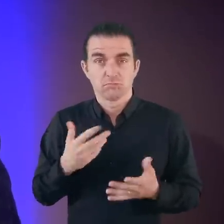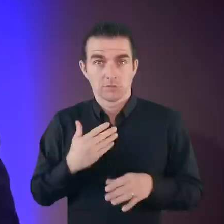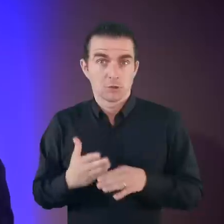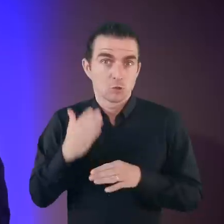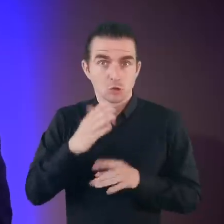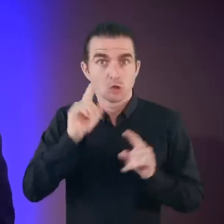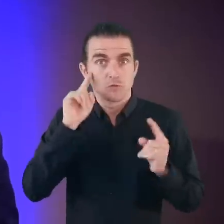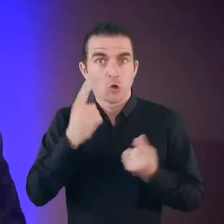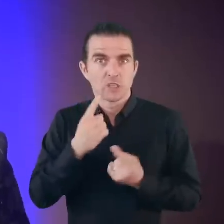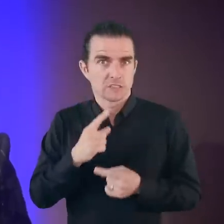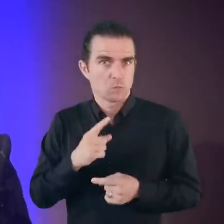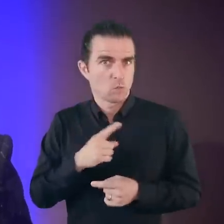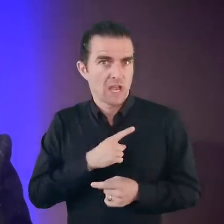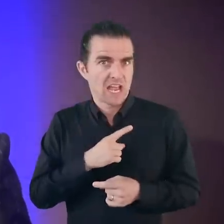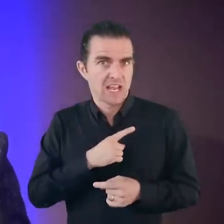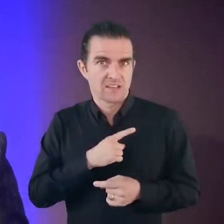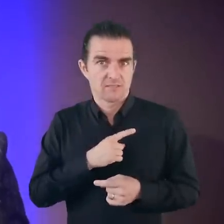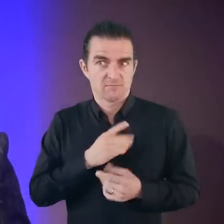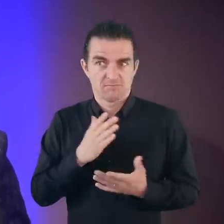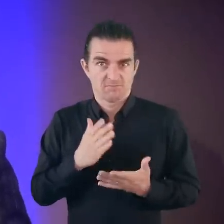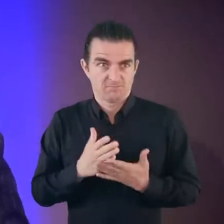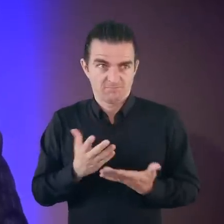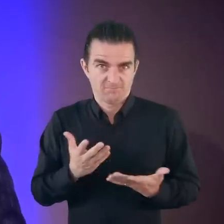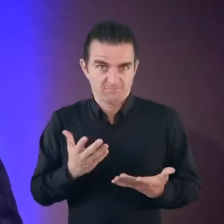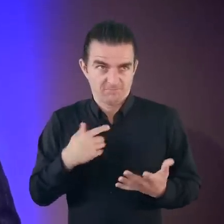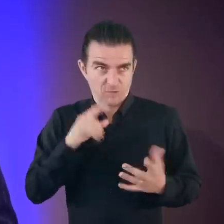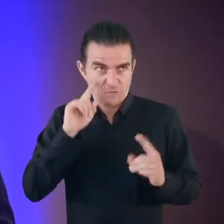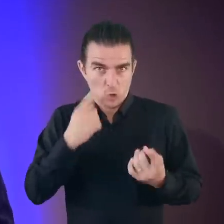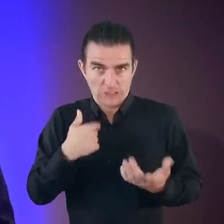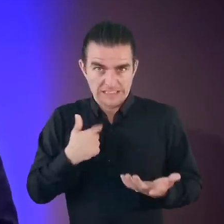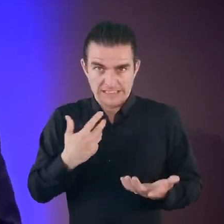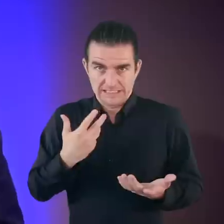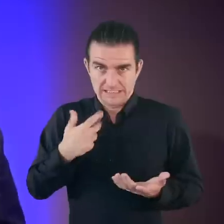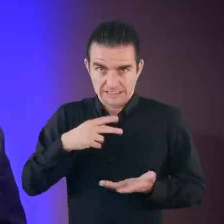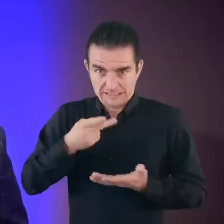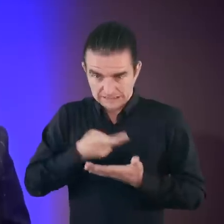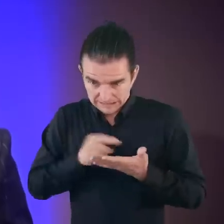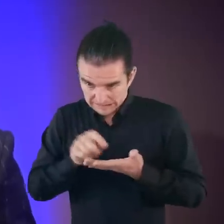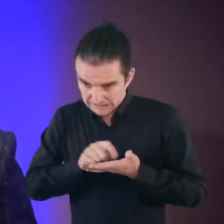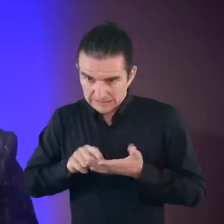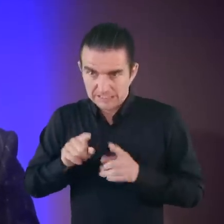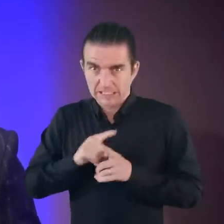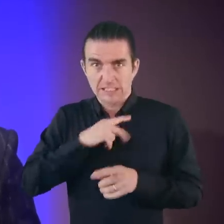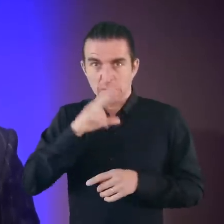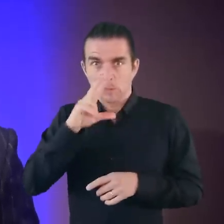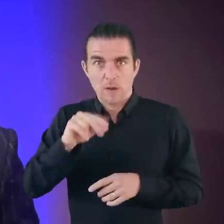Because I’ve gone to university effectively with the reading age of a 12 year old and I’m doing degree level work.